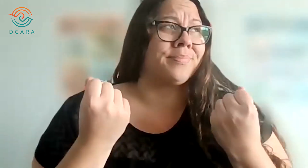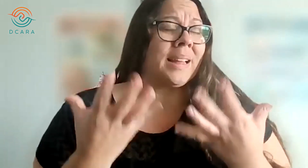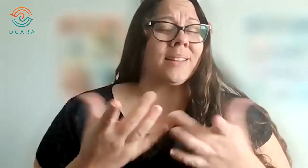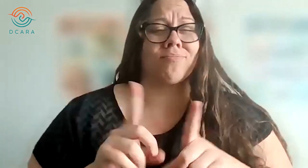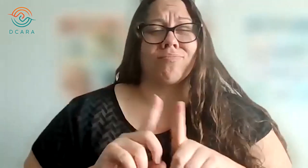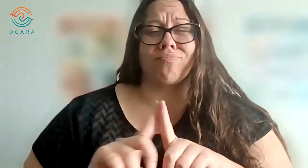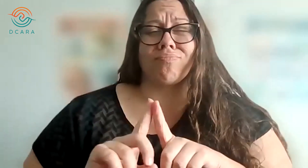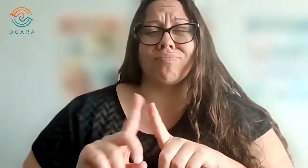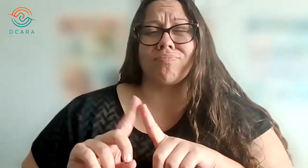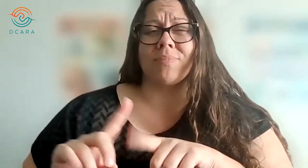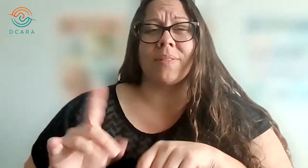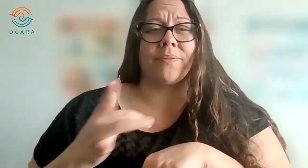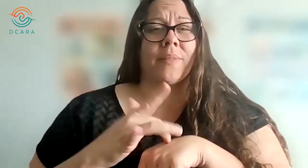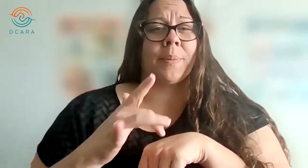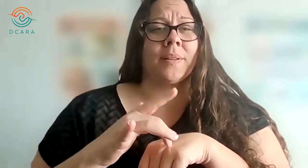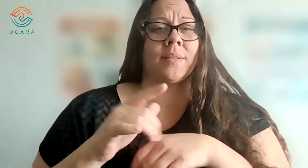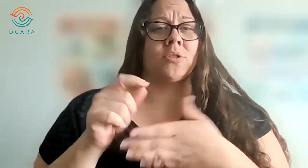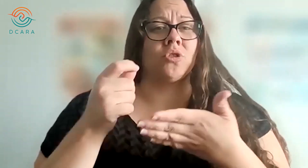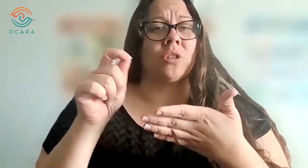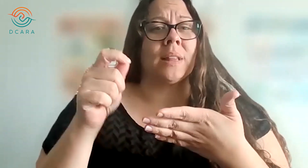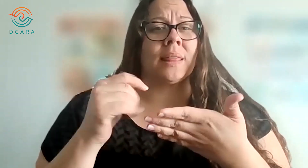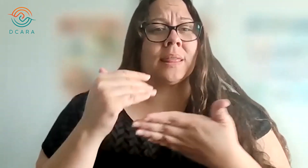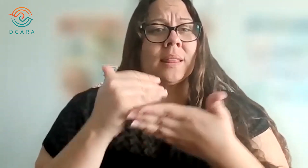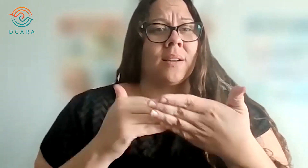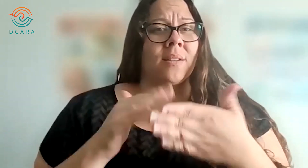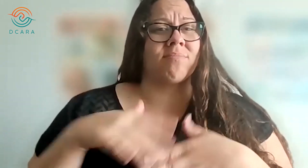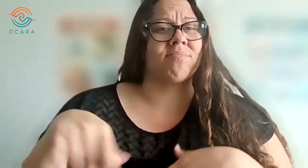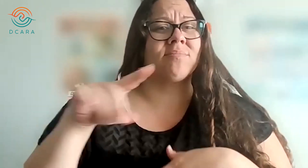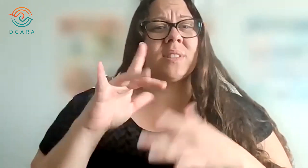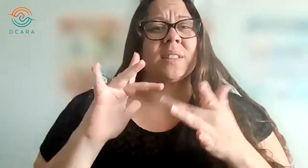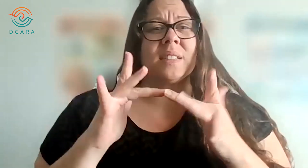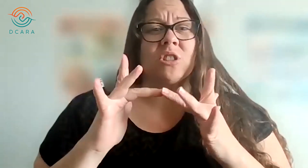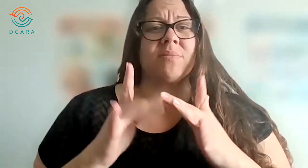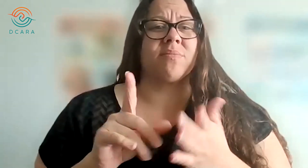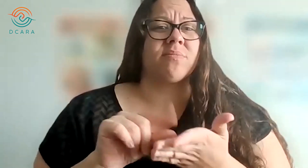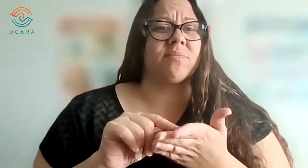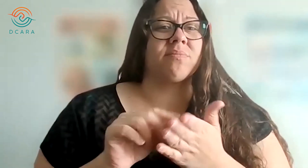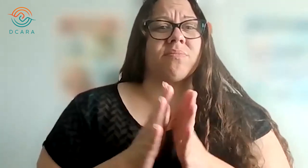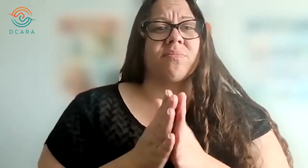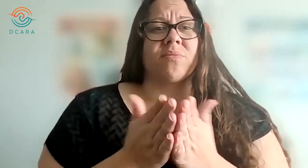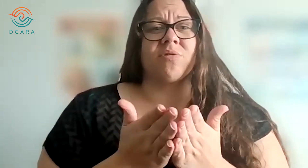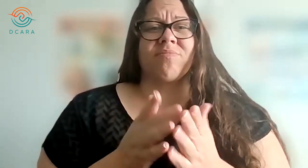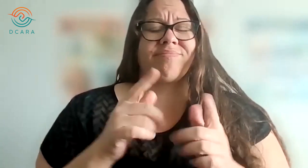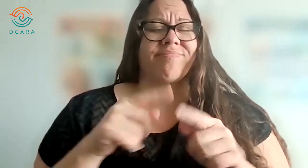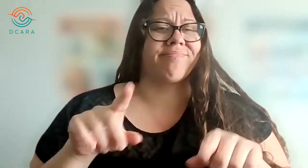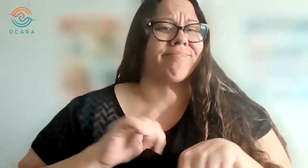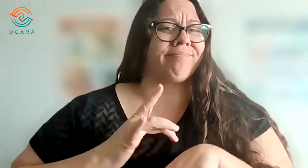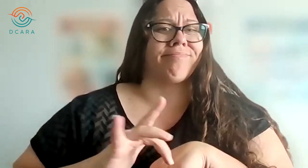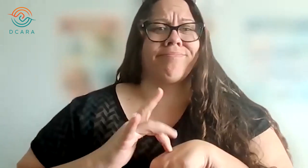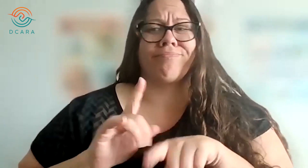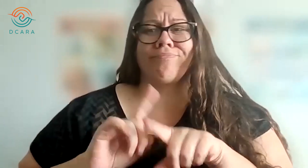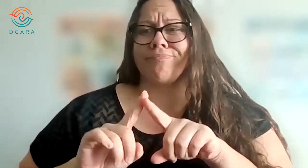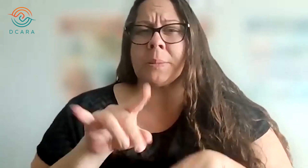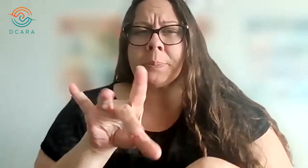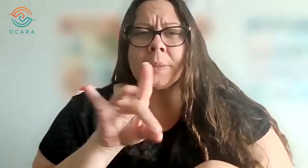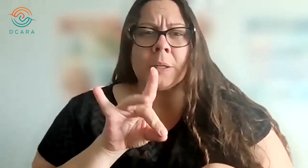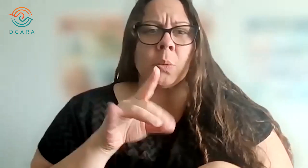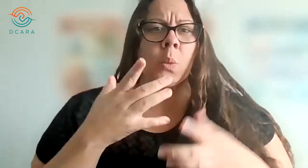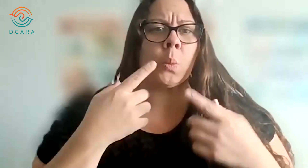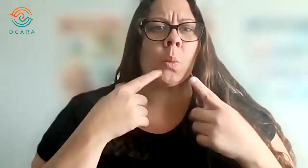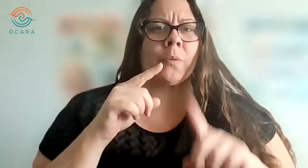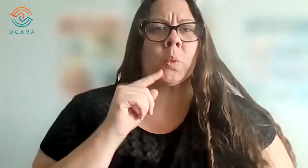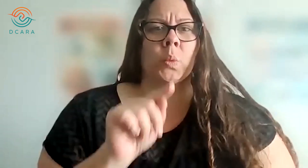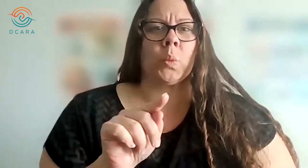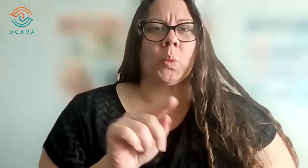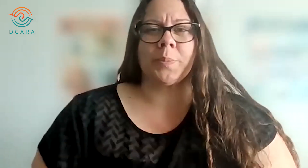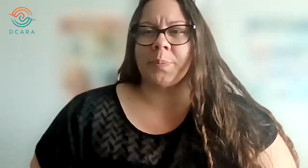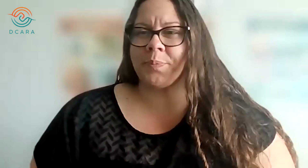There are many check lists available online.